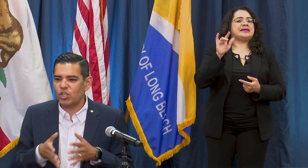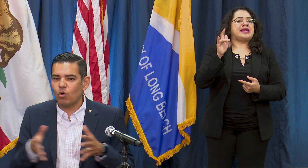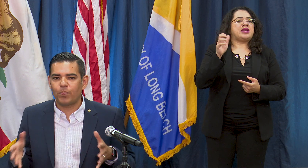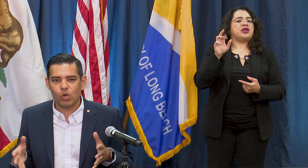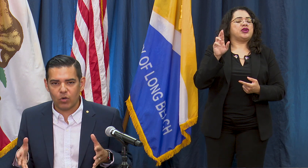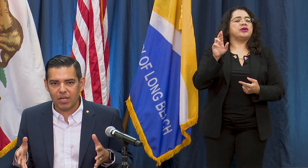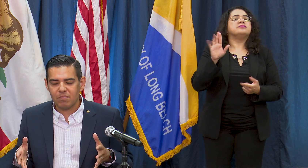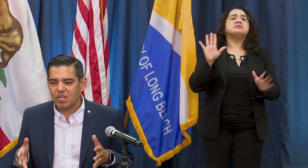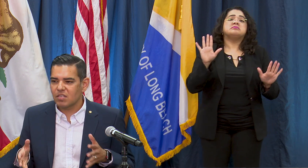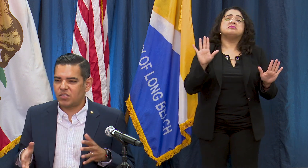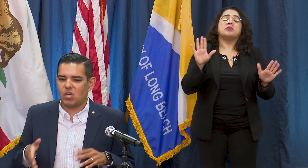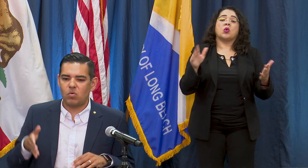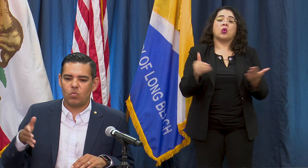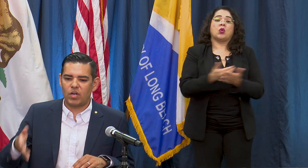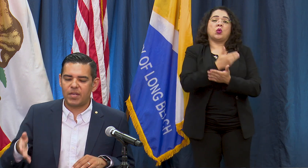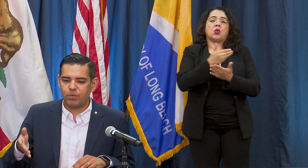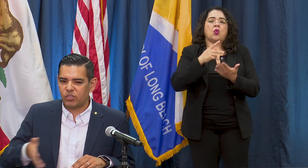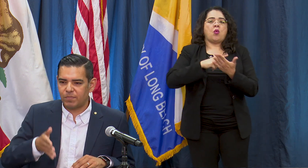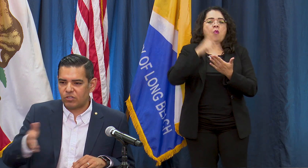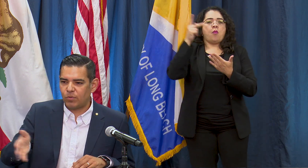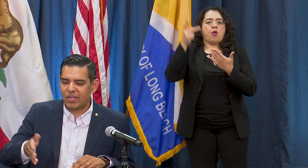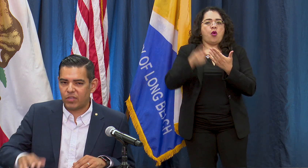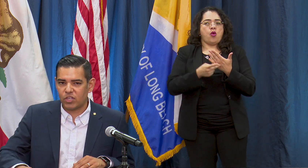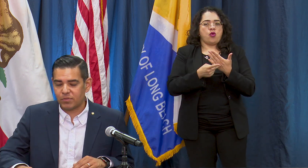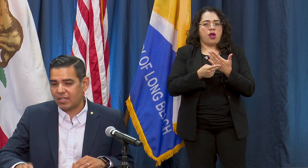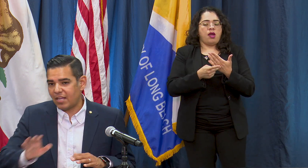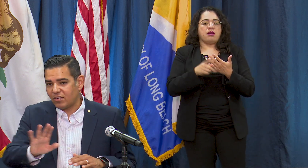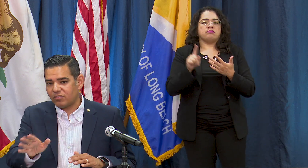newer program so we're gonna push to make sure we get the adjustment and